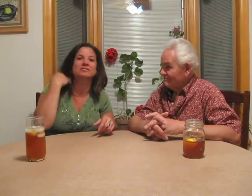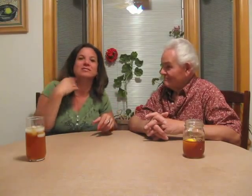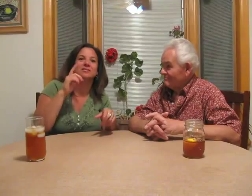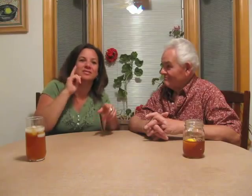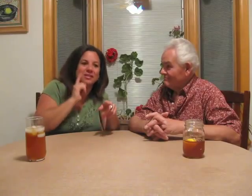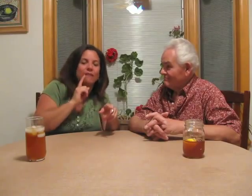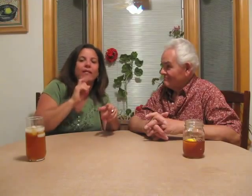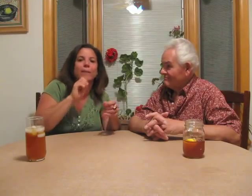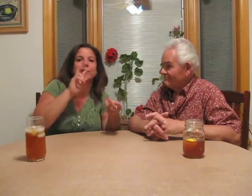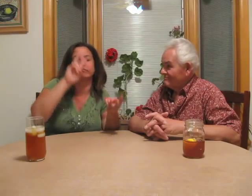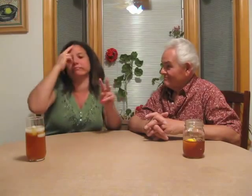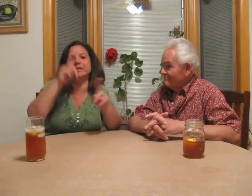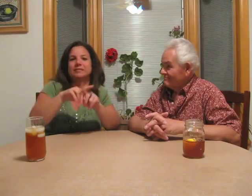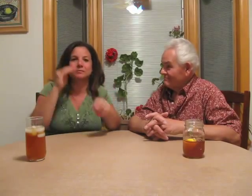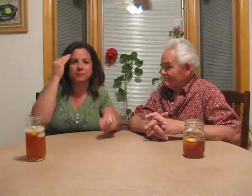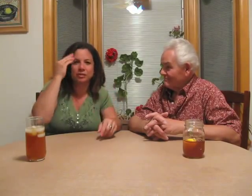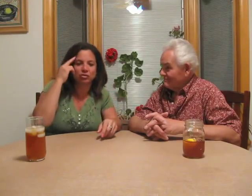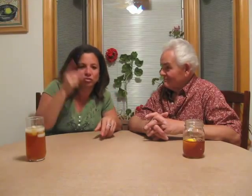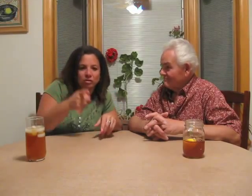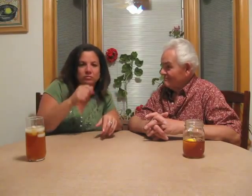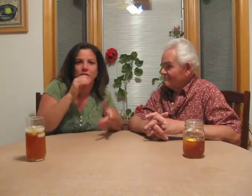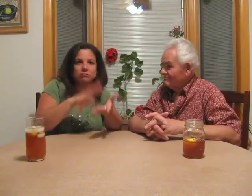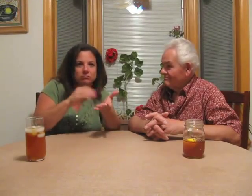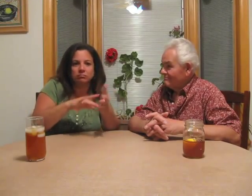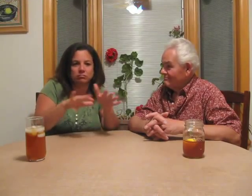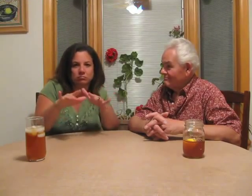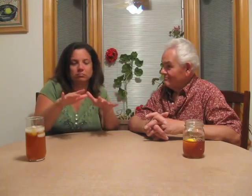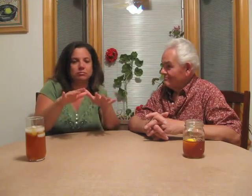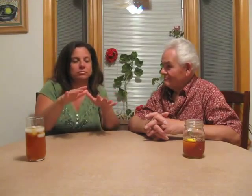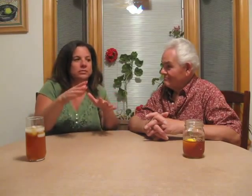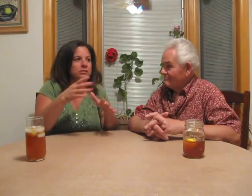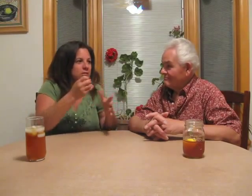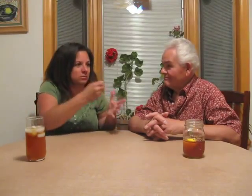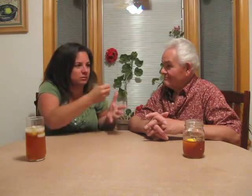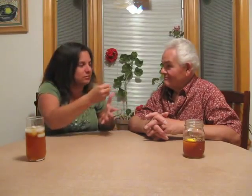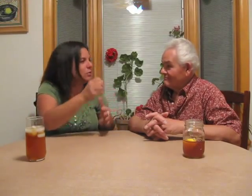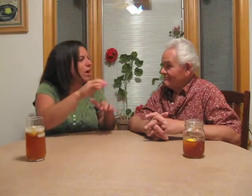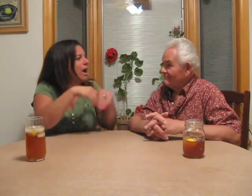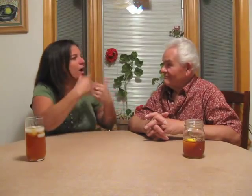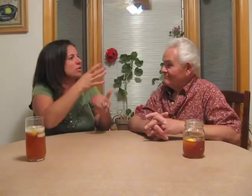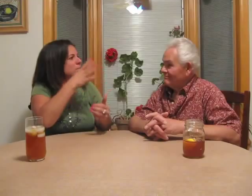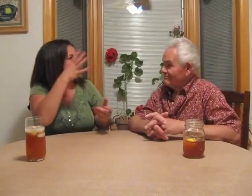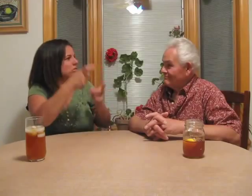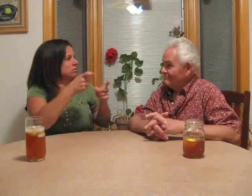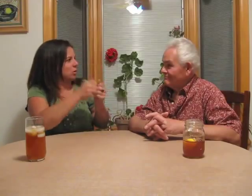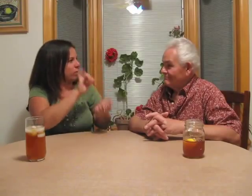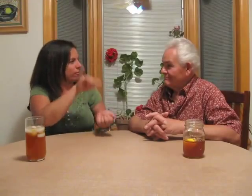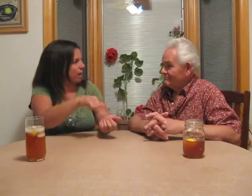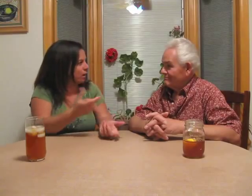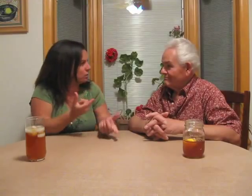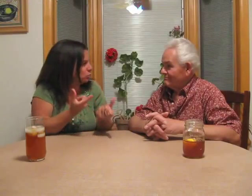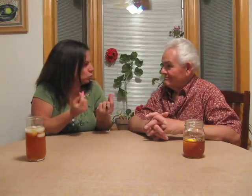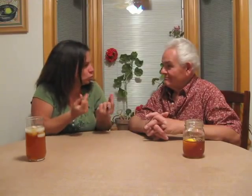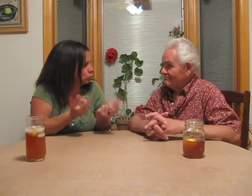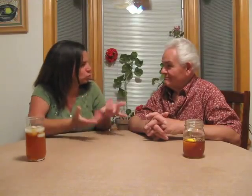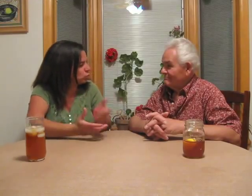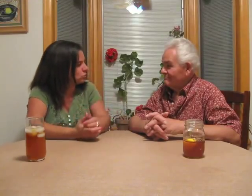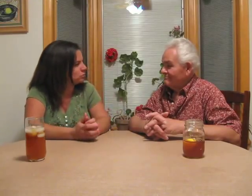Unfortunately, it was common that deafness was misunderstood as mental retardation since learning is not happening causing a wrong placement in school. So how did your parents deal with that? What did they do?